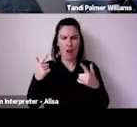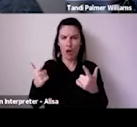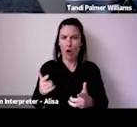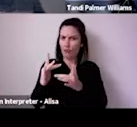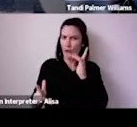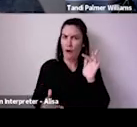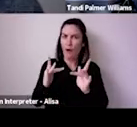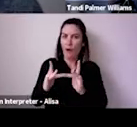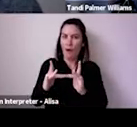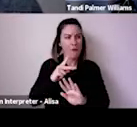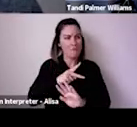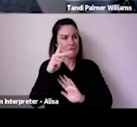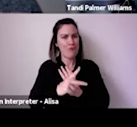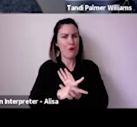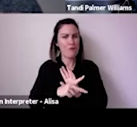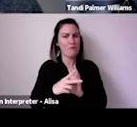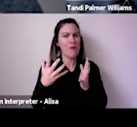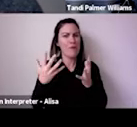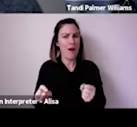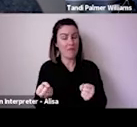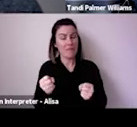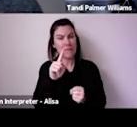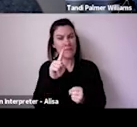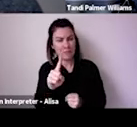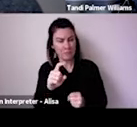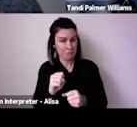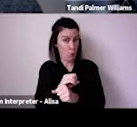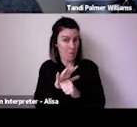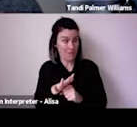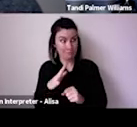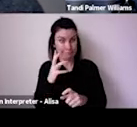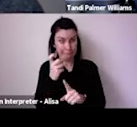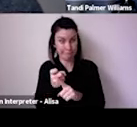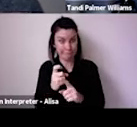festivals shut their doors and had to cancel programs and activities with little or no notice.